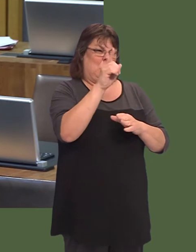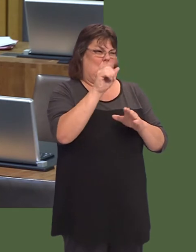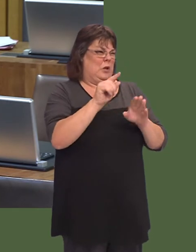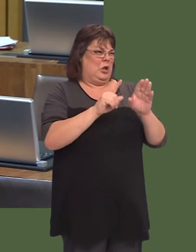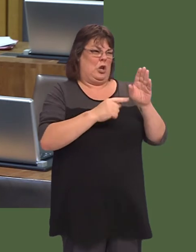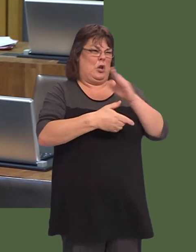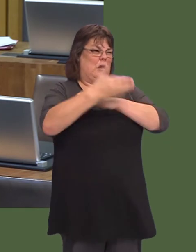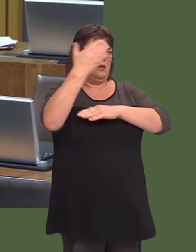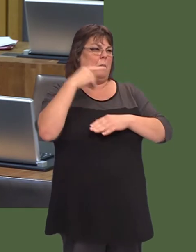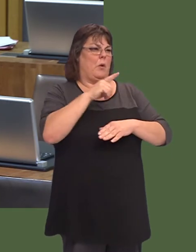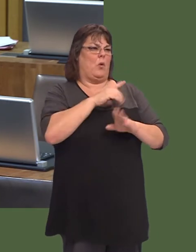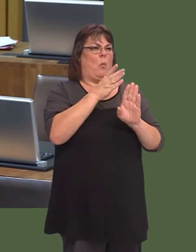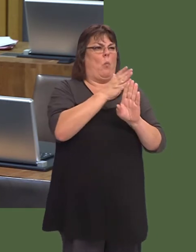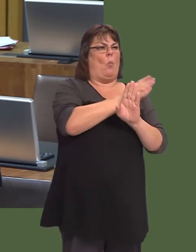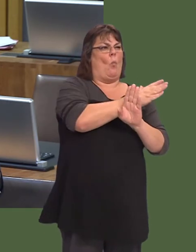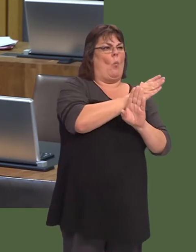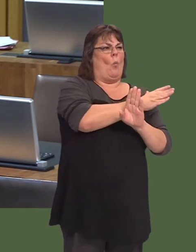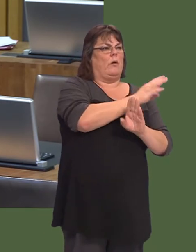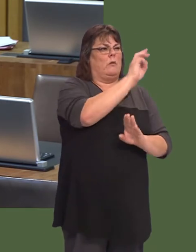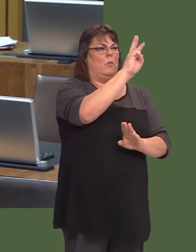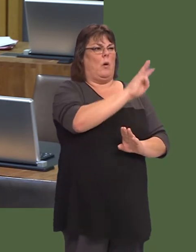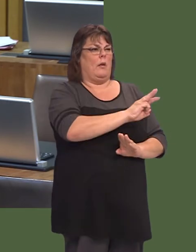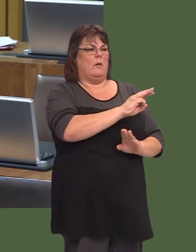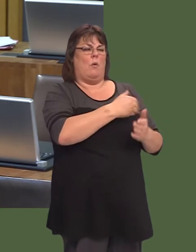y mwyaf o ysbytai addysgol rych chiín mynd hefyd.